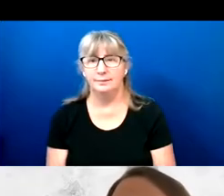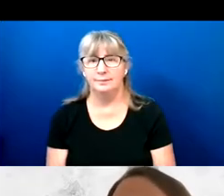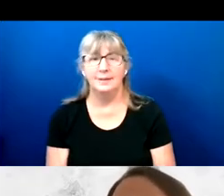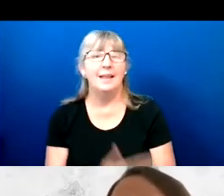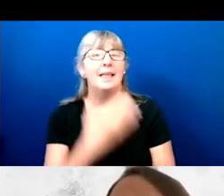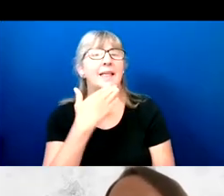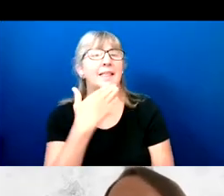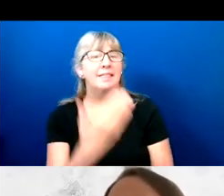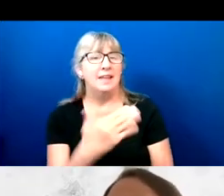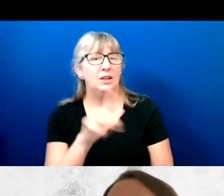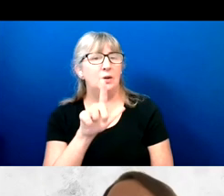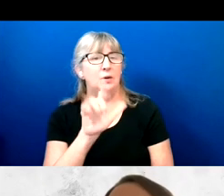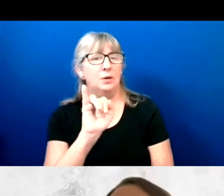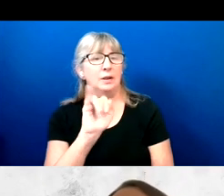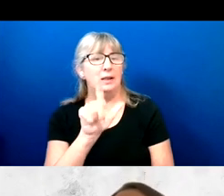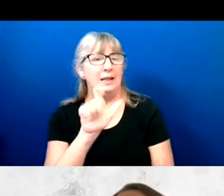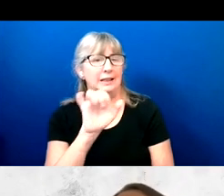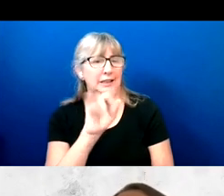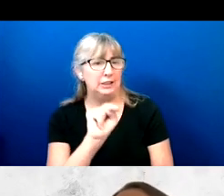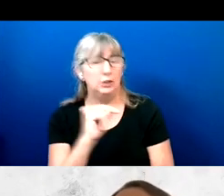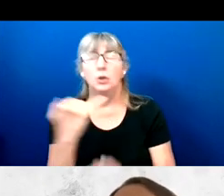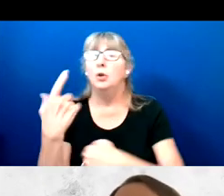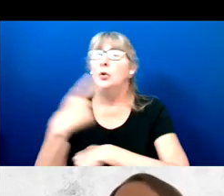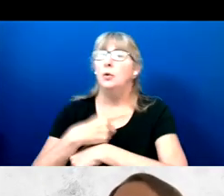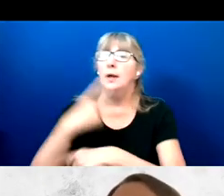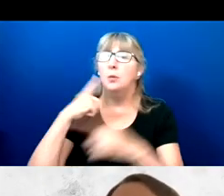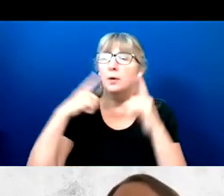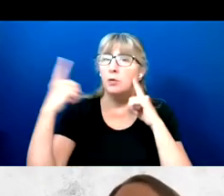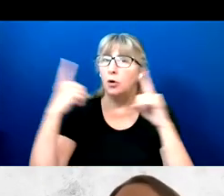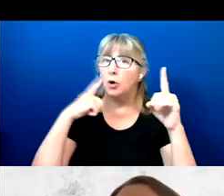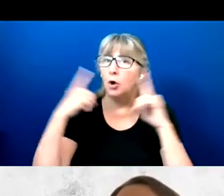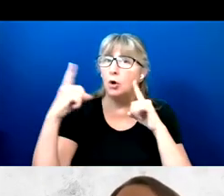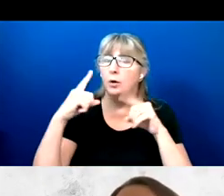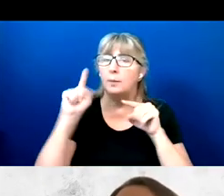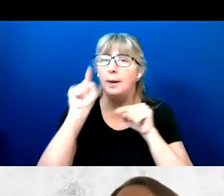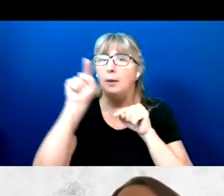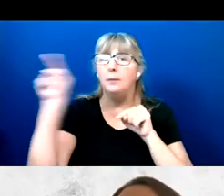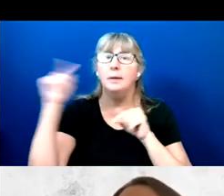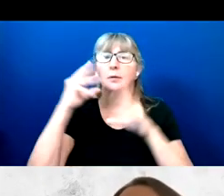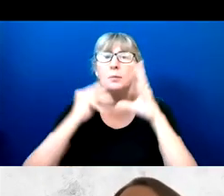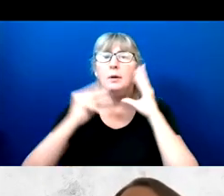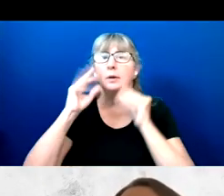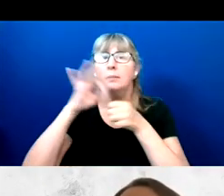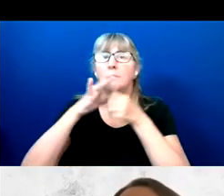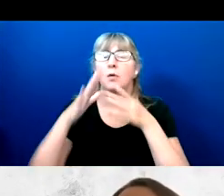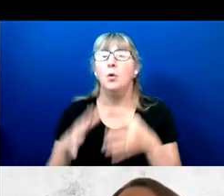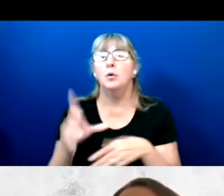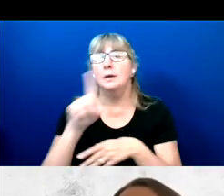Today we've heard a lot about the experiences of voters with disabilities at the polling place.